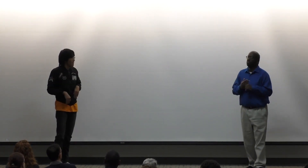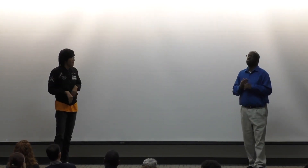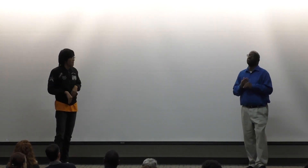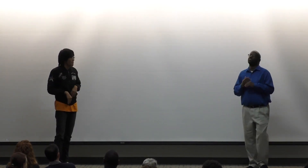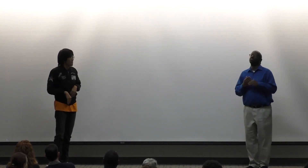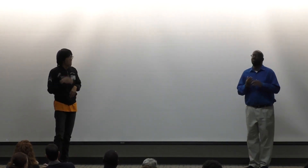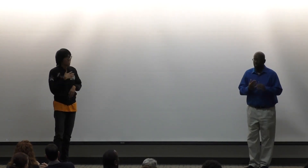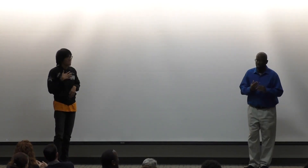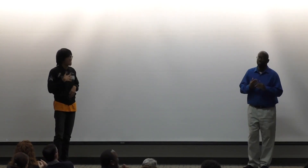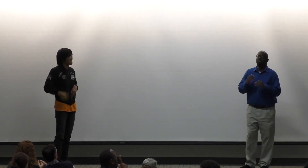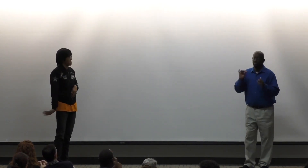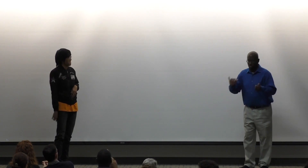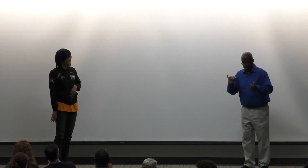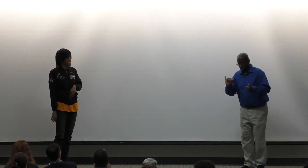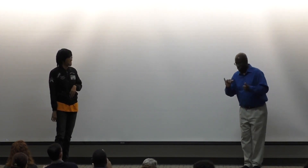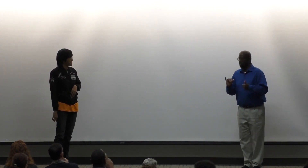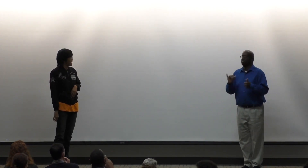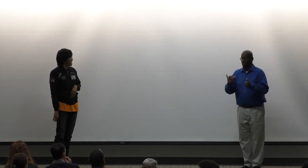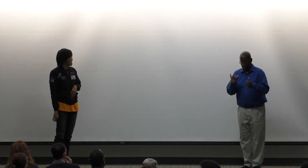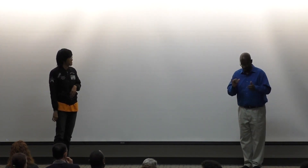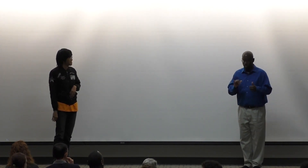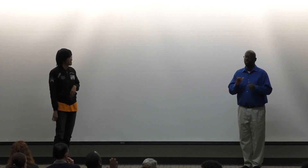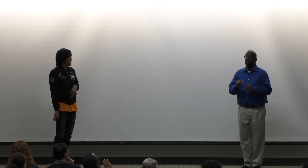Why aren't Black and deaf equal? OK.